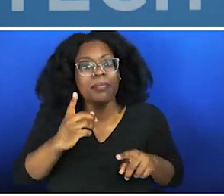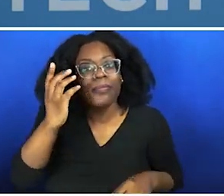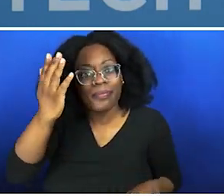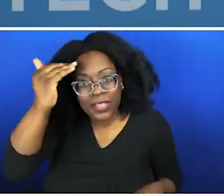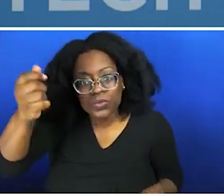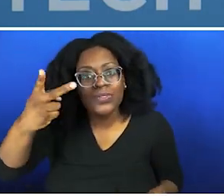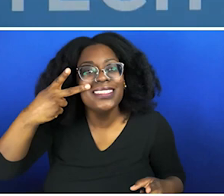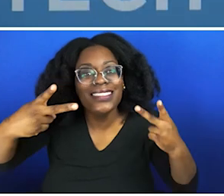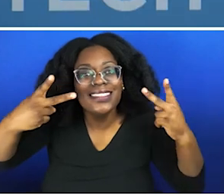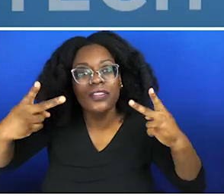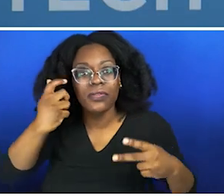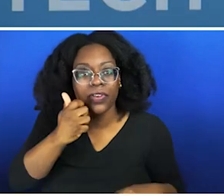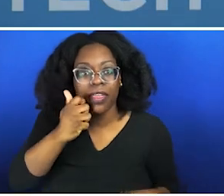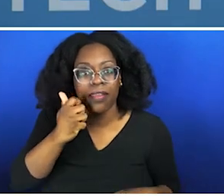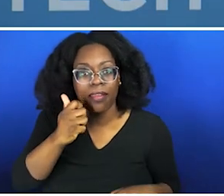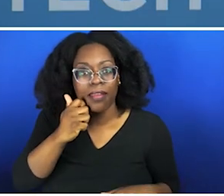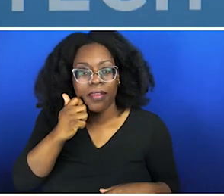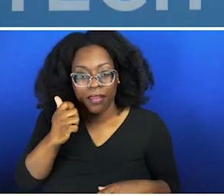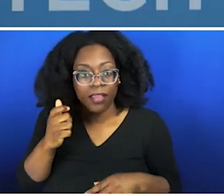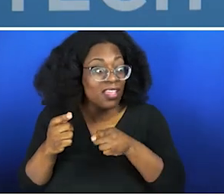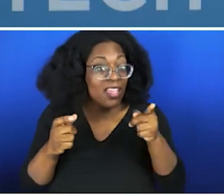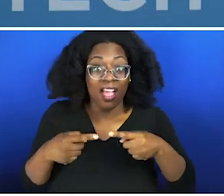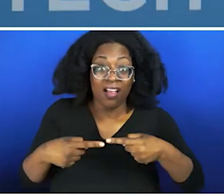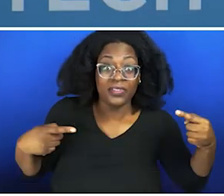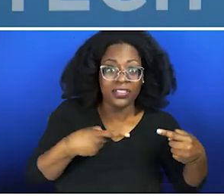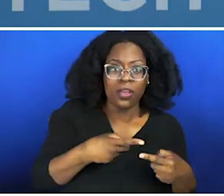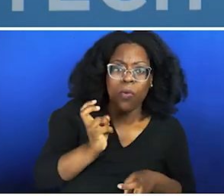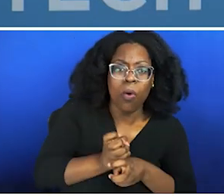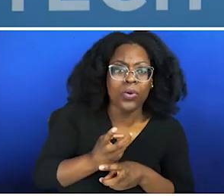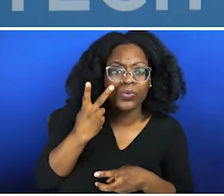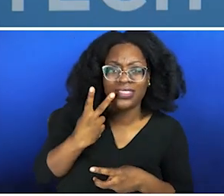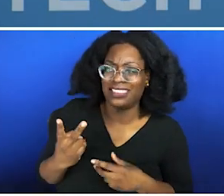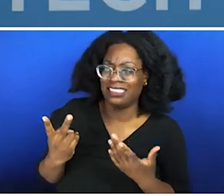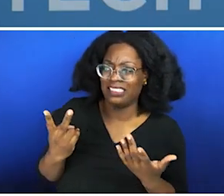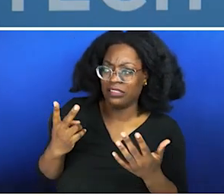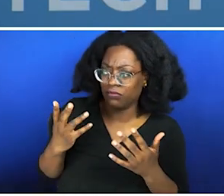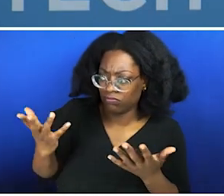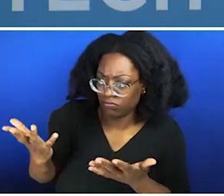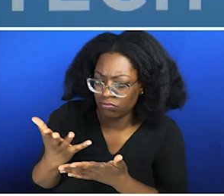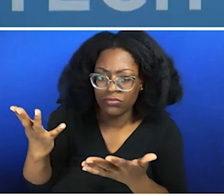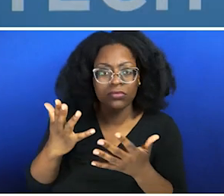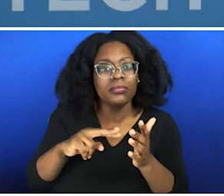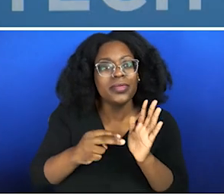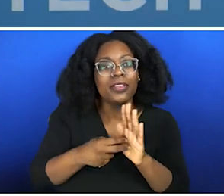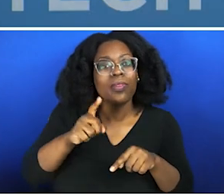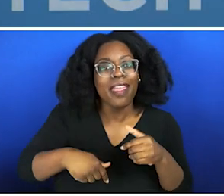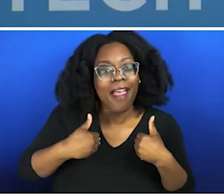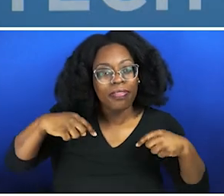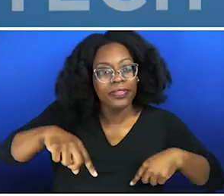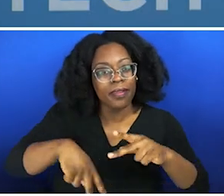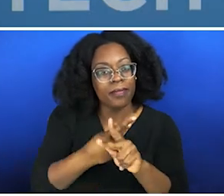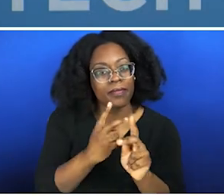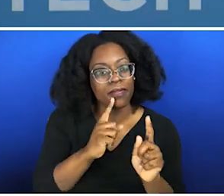Microaggressions, who knew? A microaggression can lead to macro issues, that's how it starts.